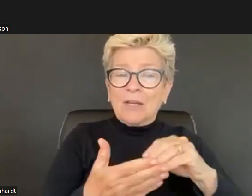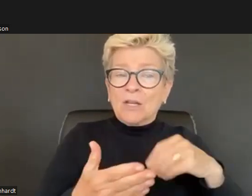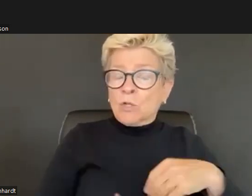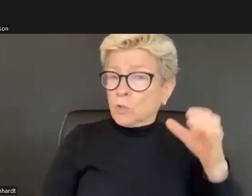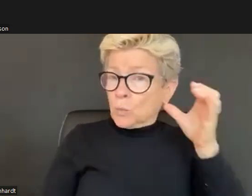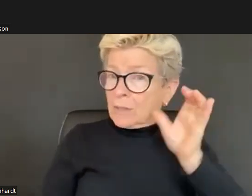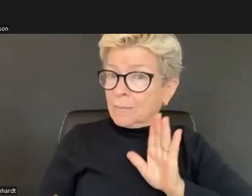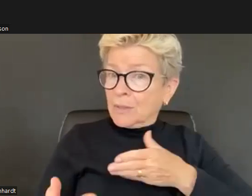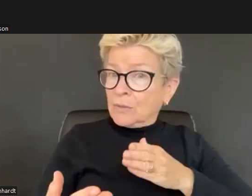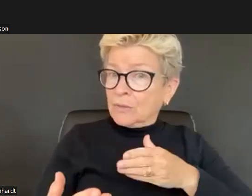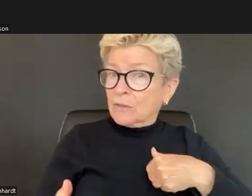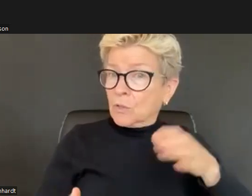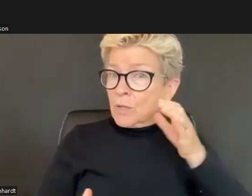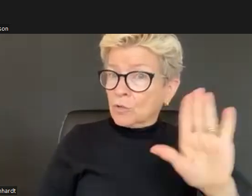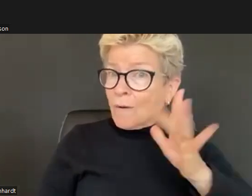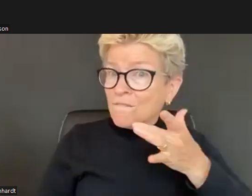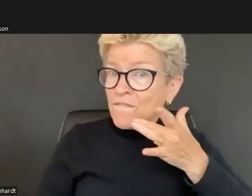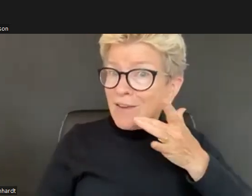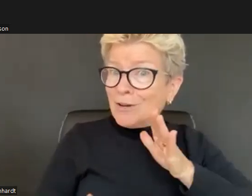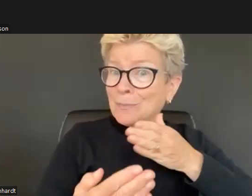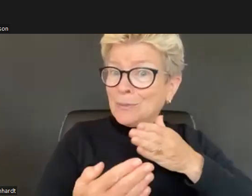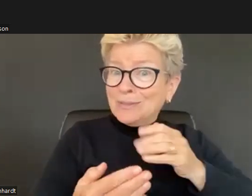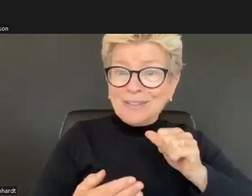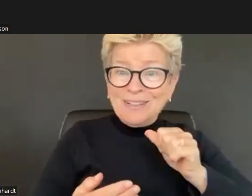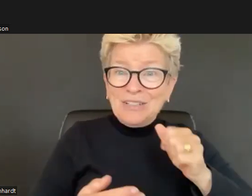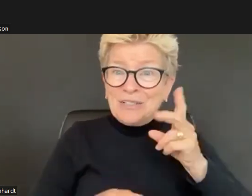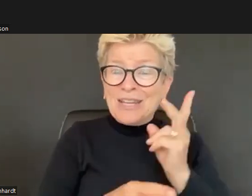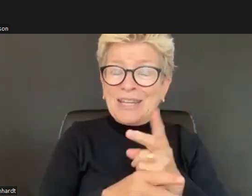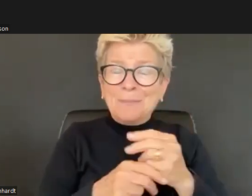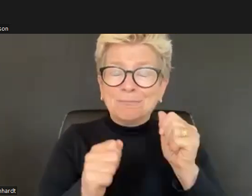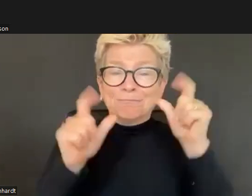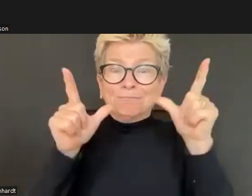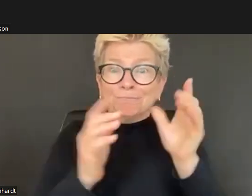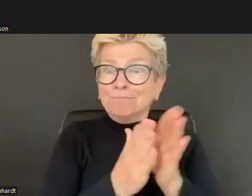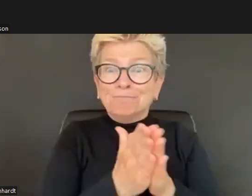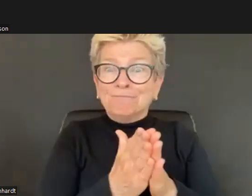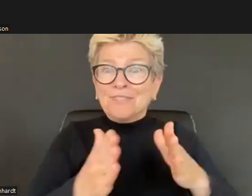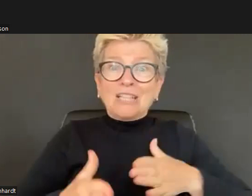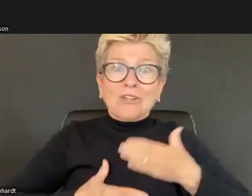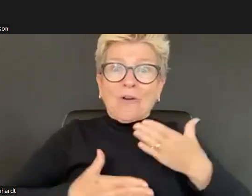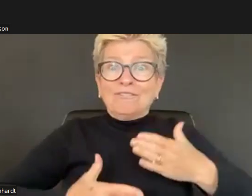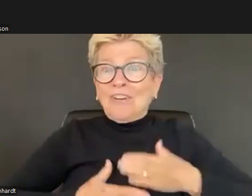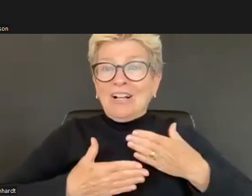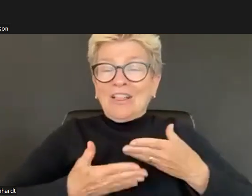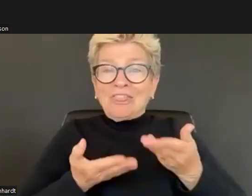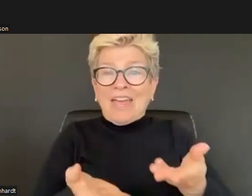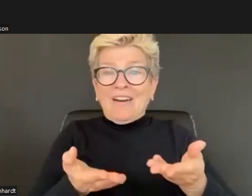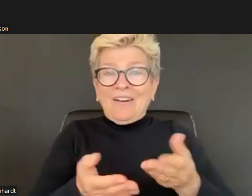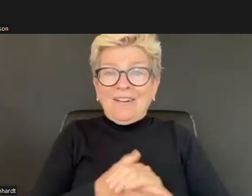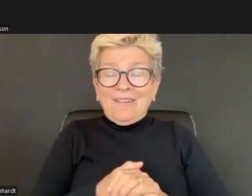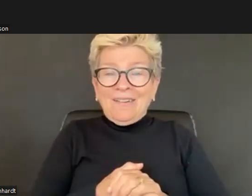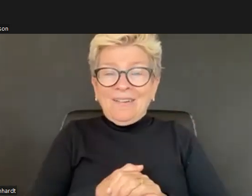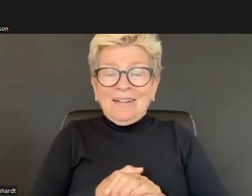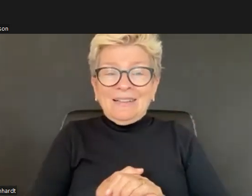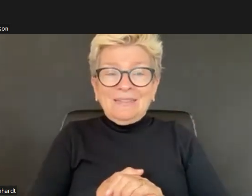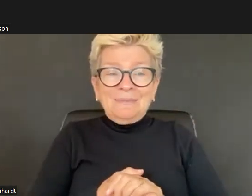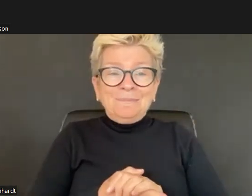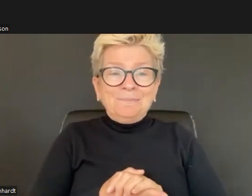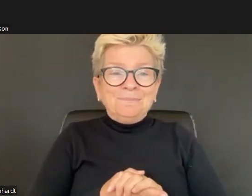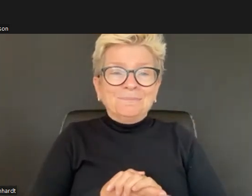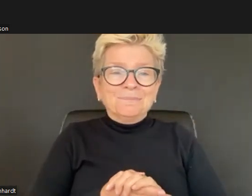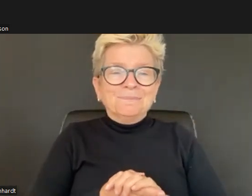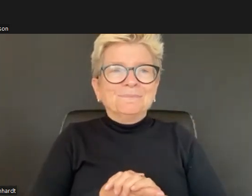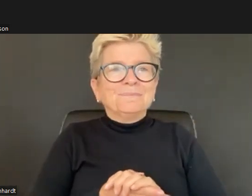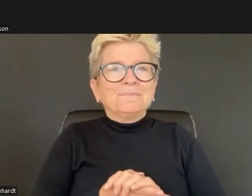In the first few days and throughout the year. And these are questions that are, you know, with the teacher candidates that I work at.